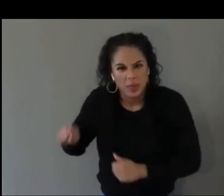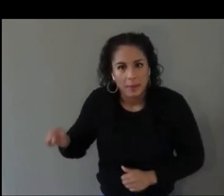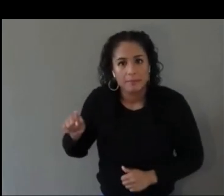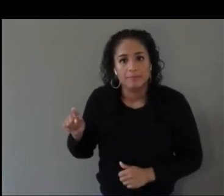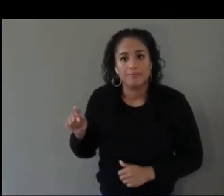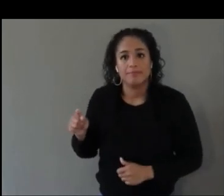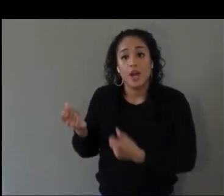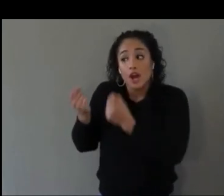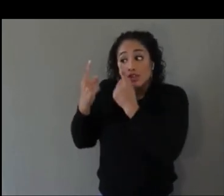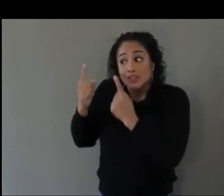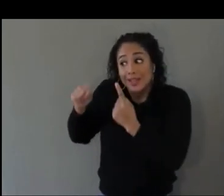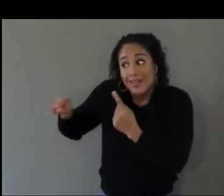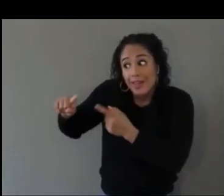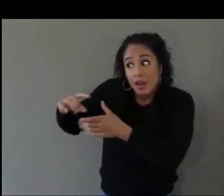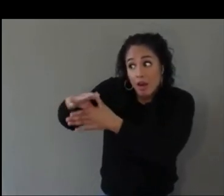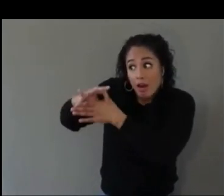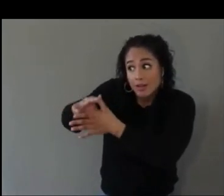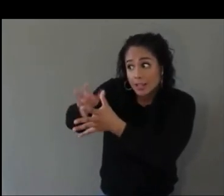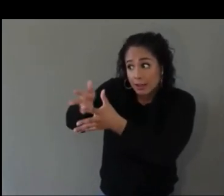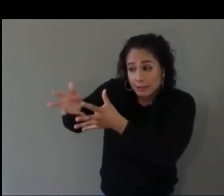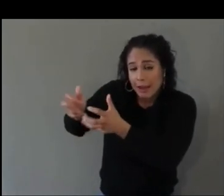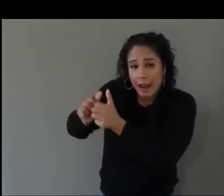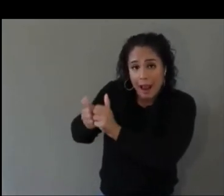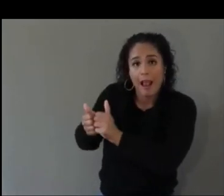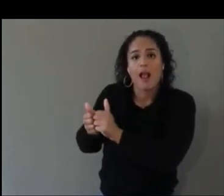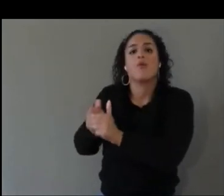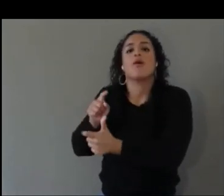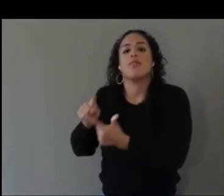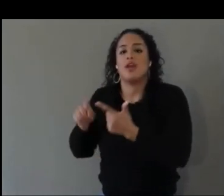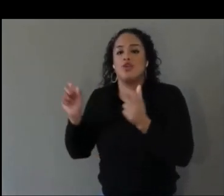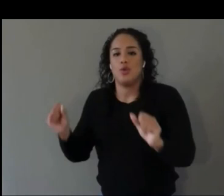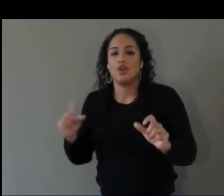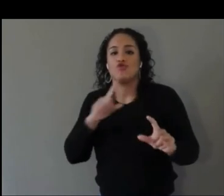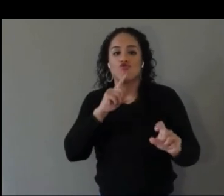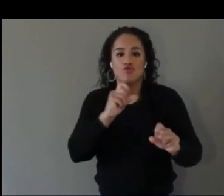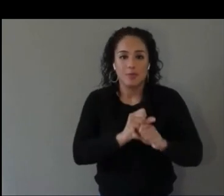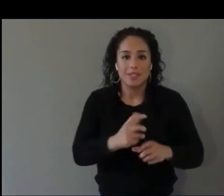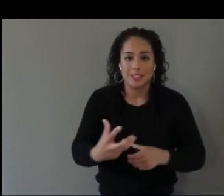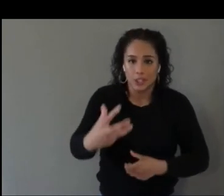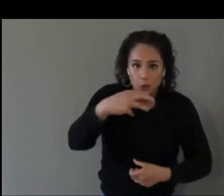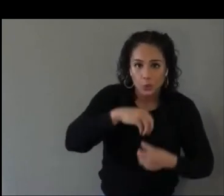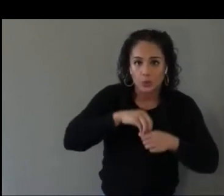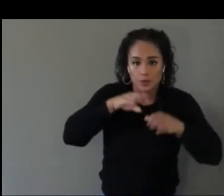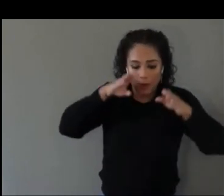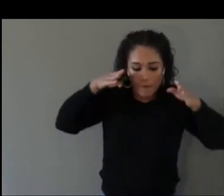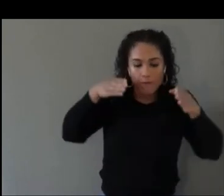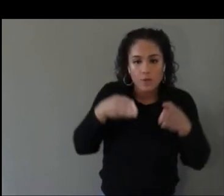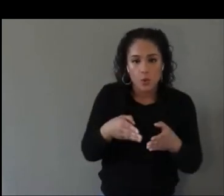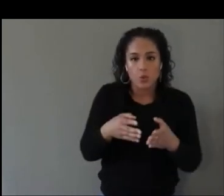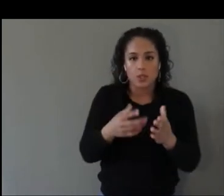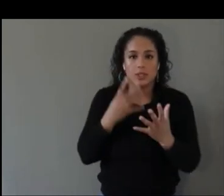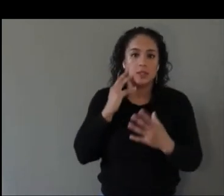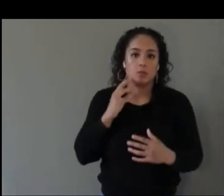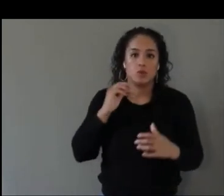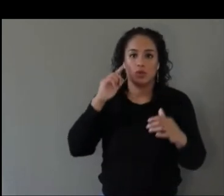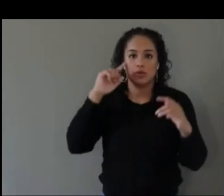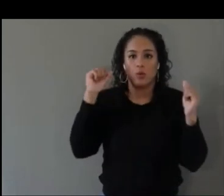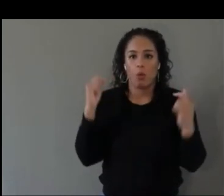Then you can make a really truly inclusive and focused experience for everyone.